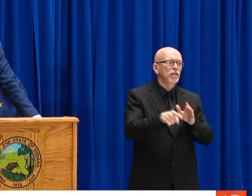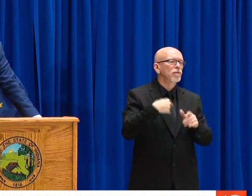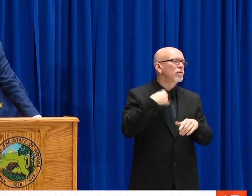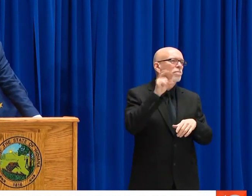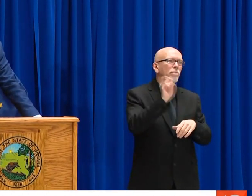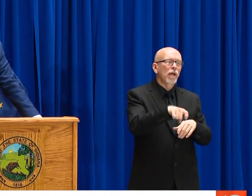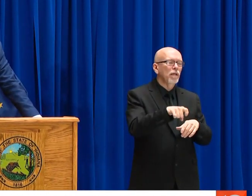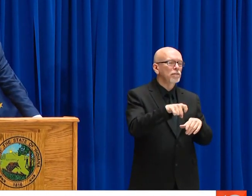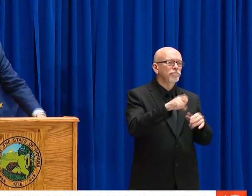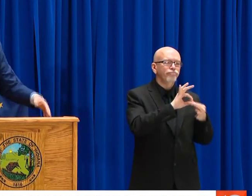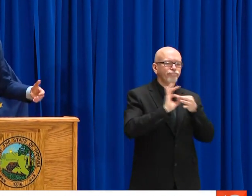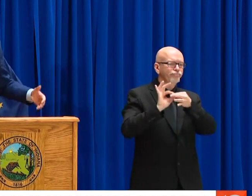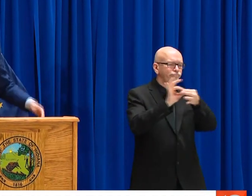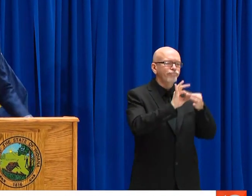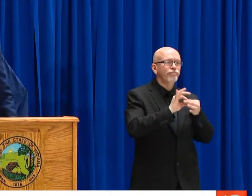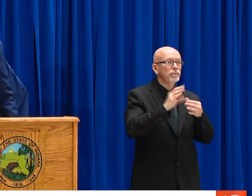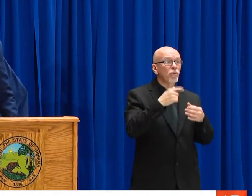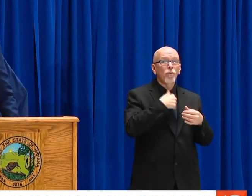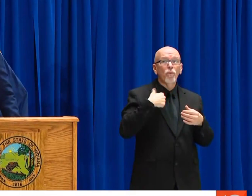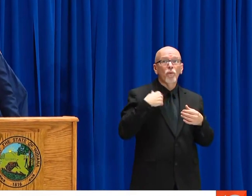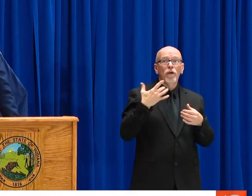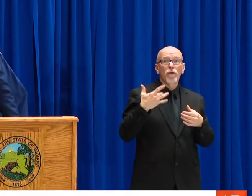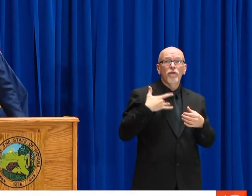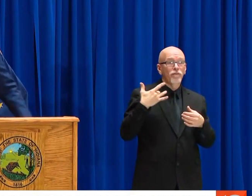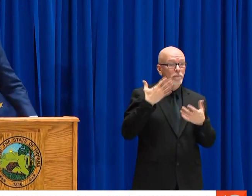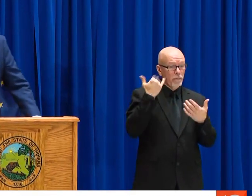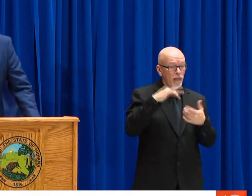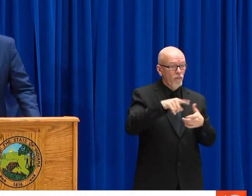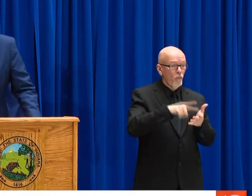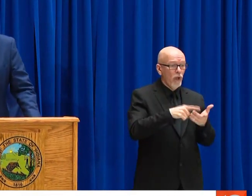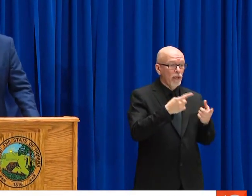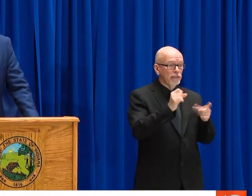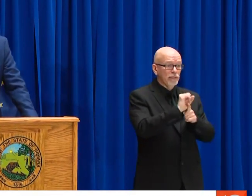THIS APPROACH IS GOING TO WORK -- AND I MENTIONED YESTERDAY, IN EVERY QUADRANT OF